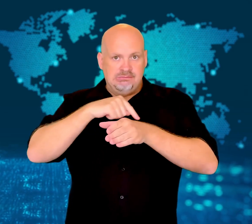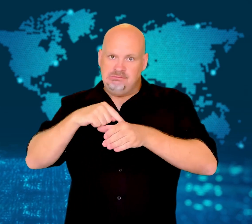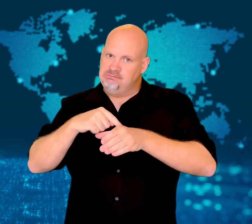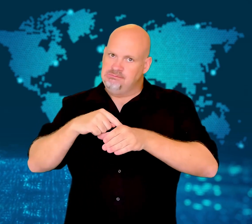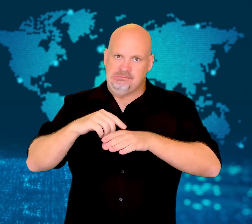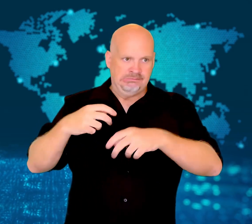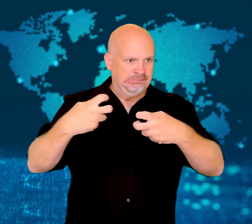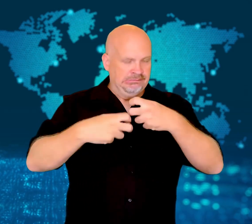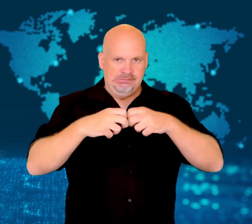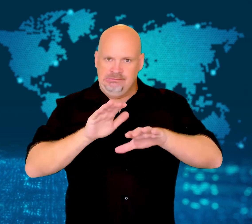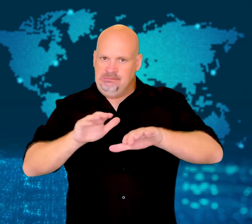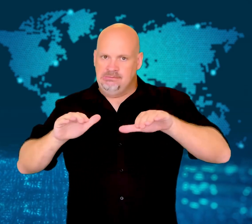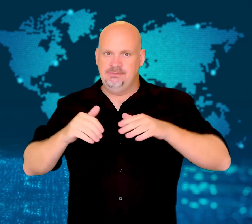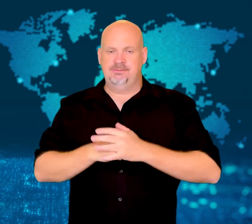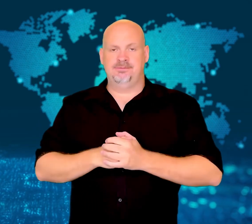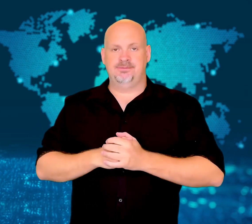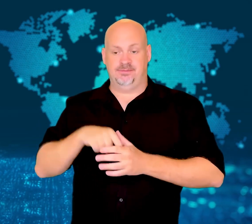the Po river.